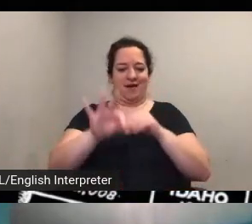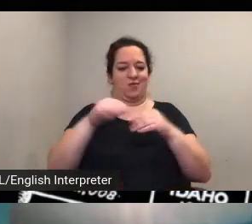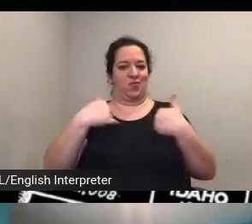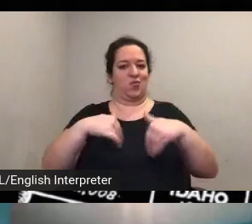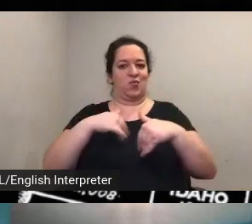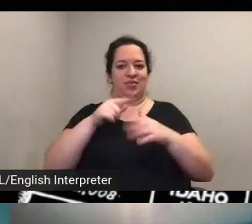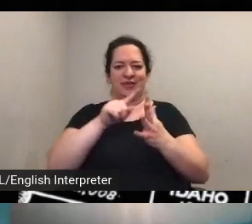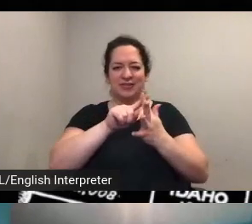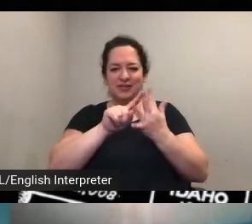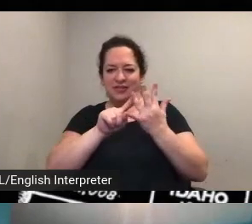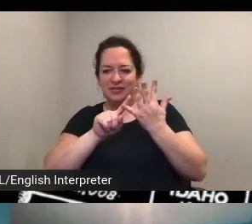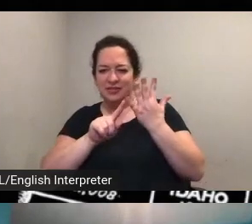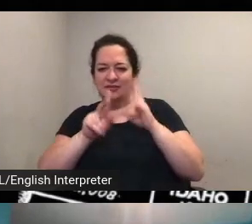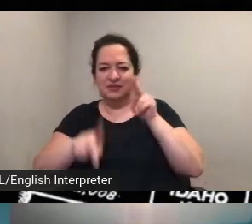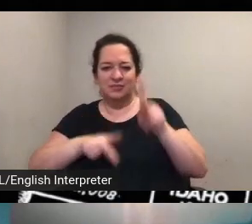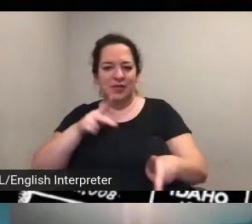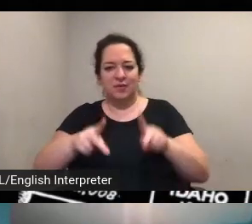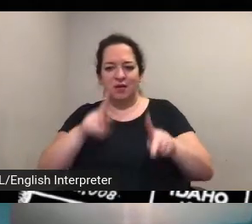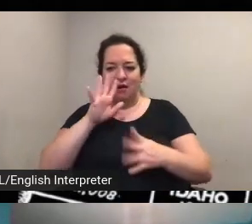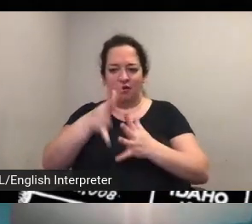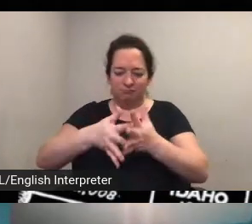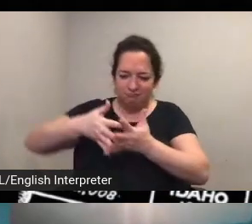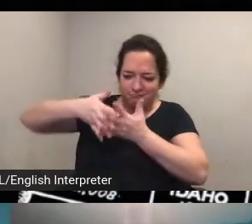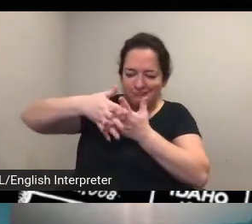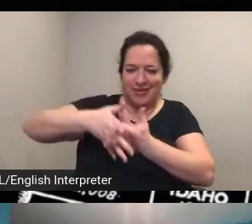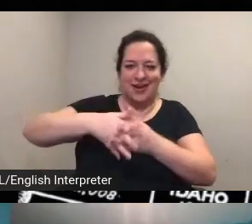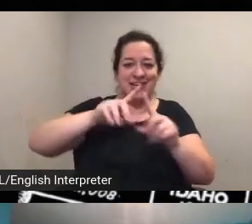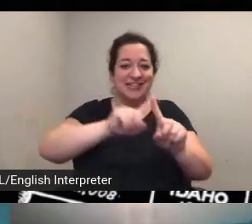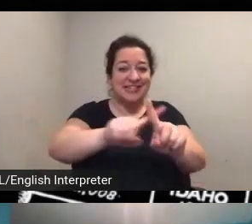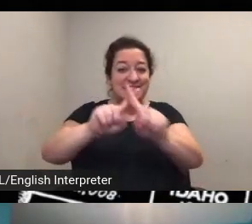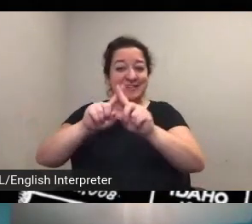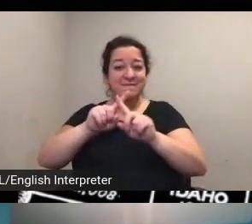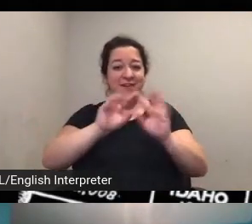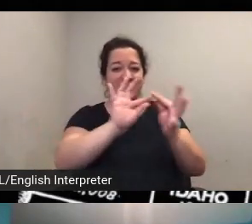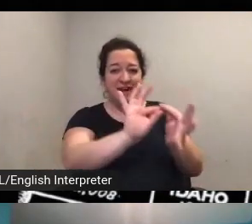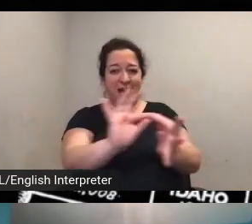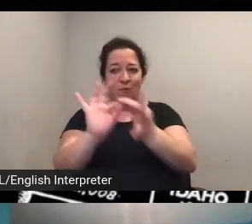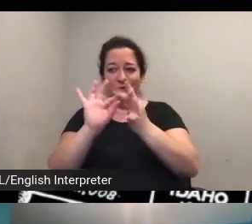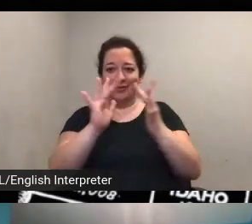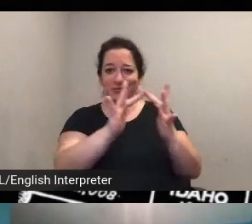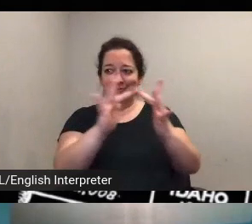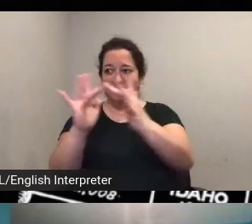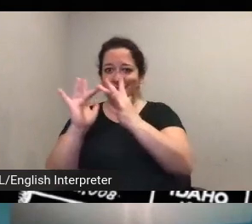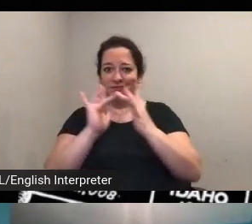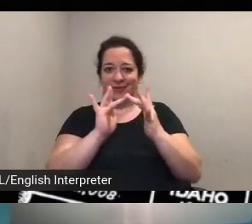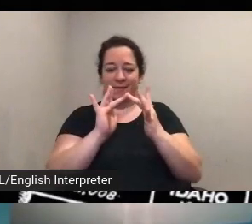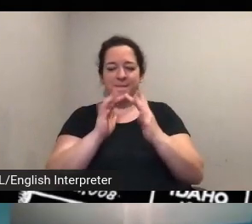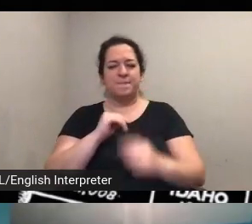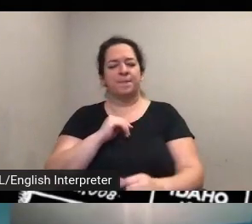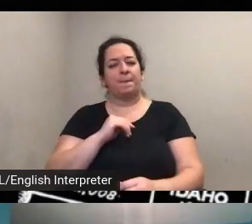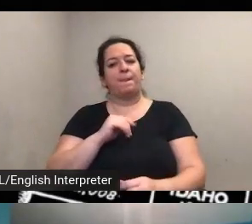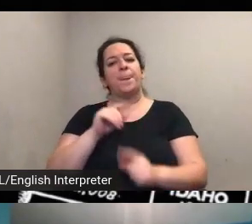um different networks and um oftentimes in like a very complex